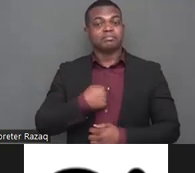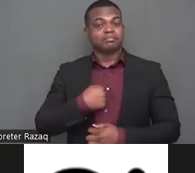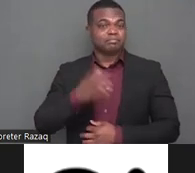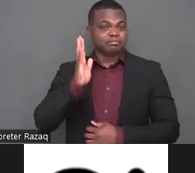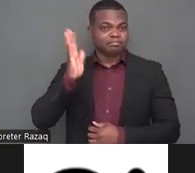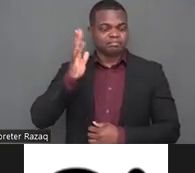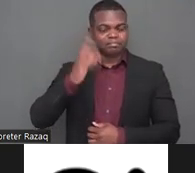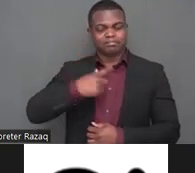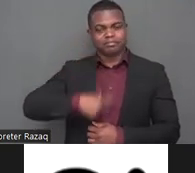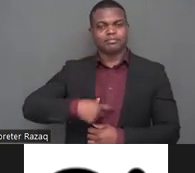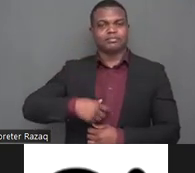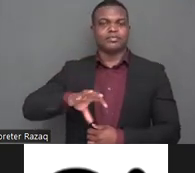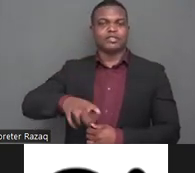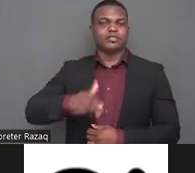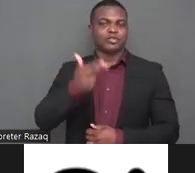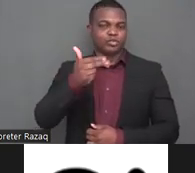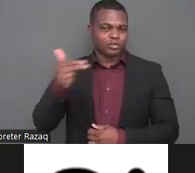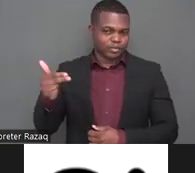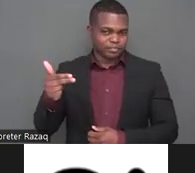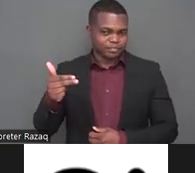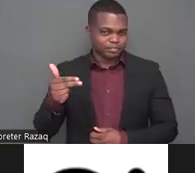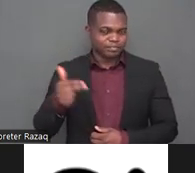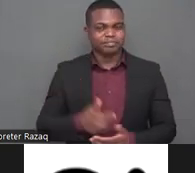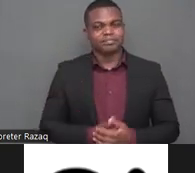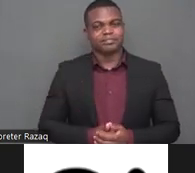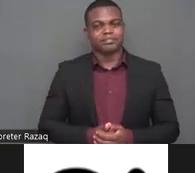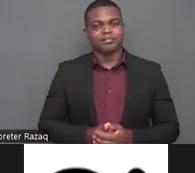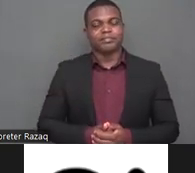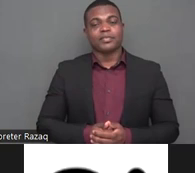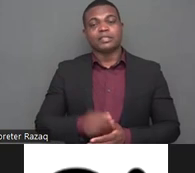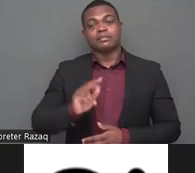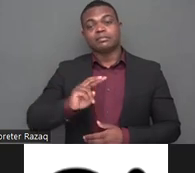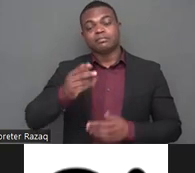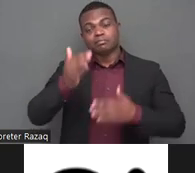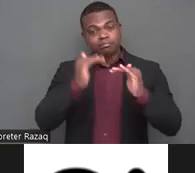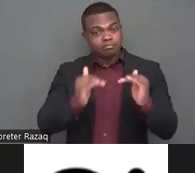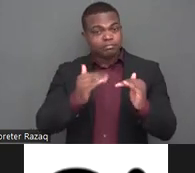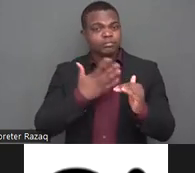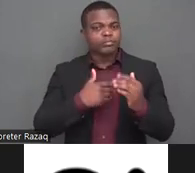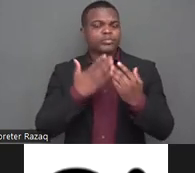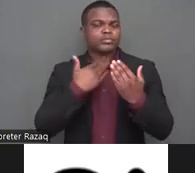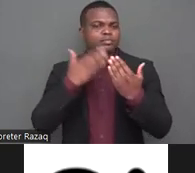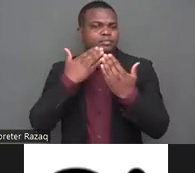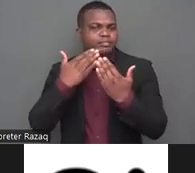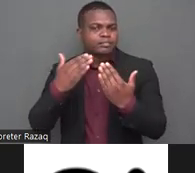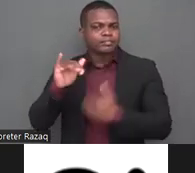of course the international disability alliance and also disability rights funds who make